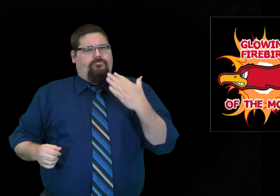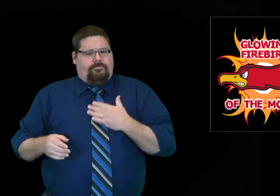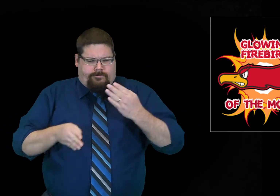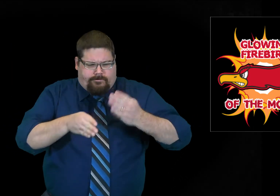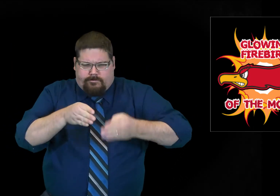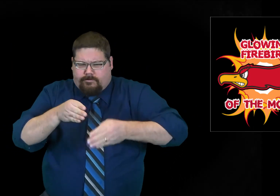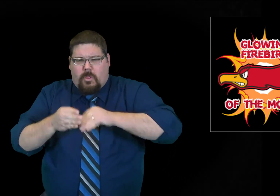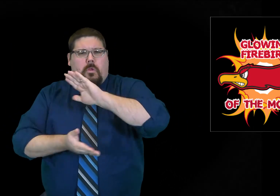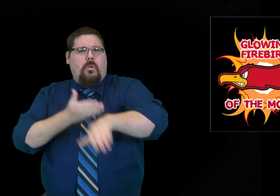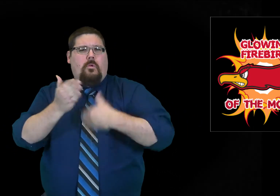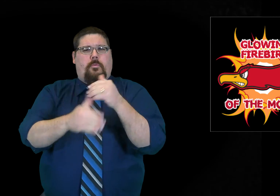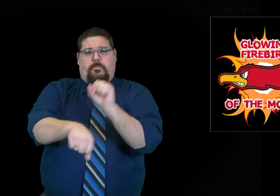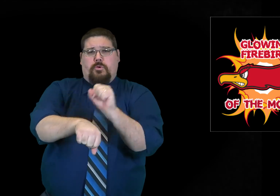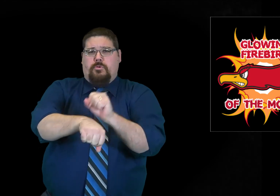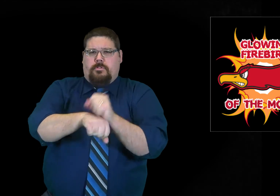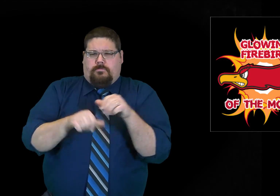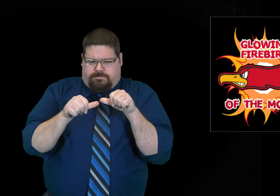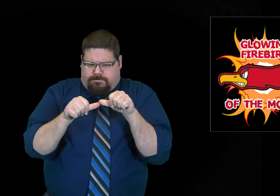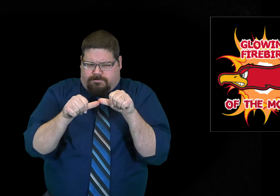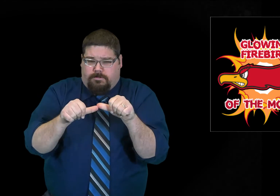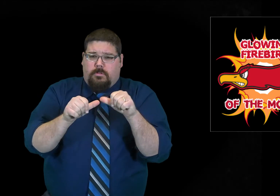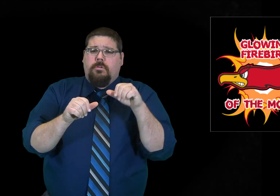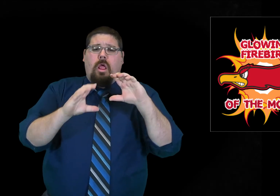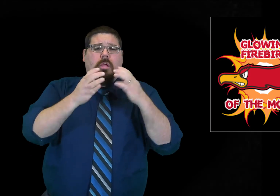They complete all of their assignments.